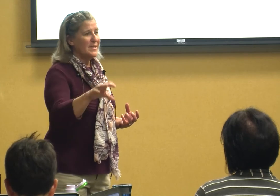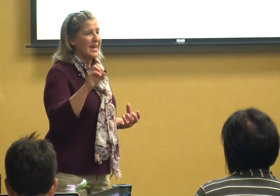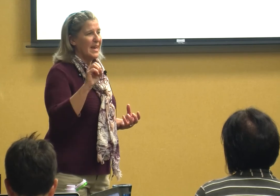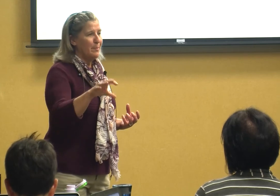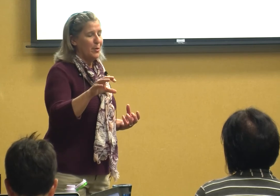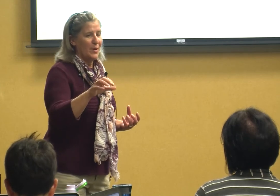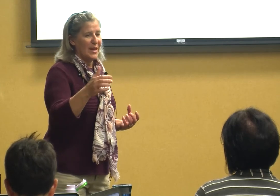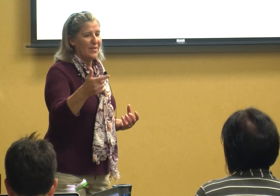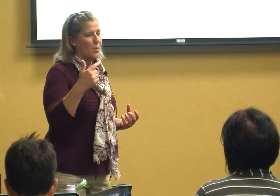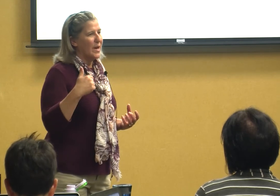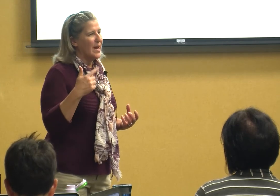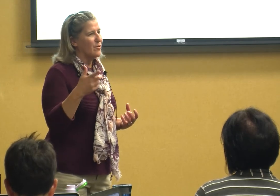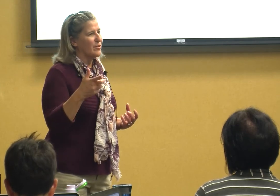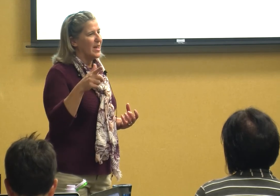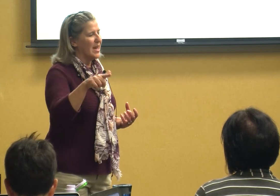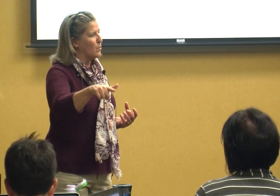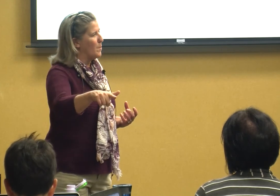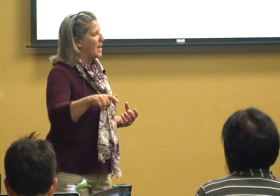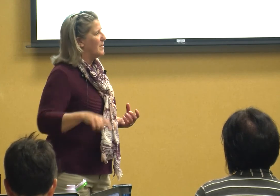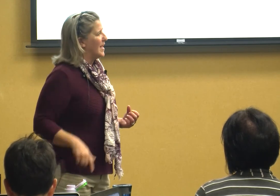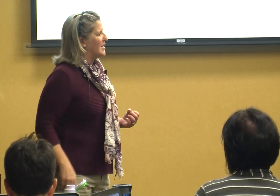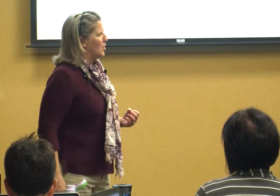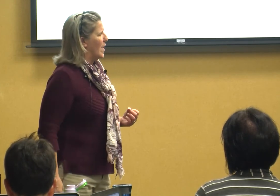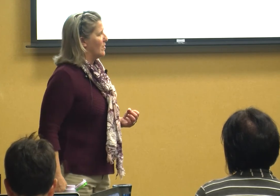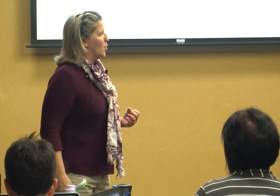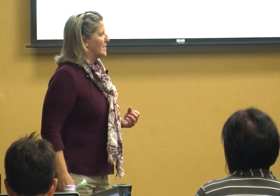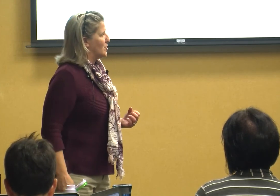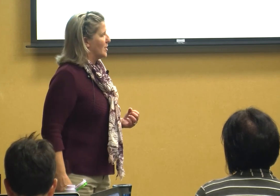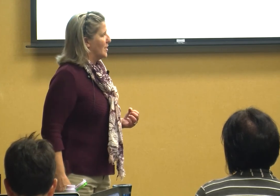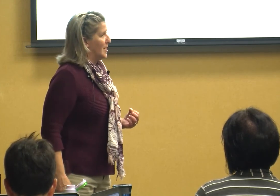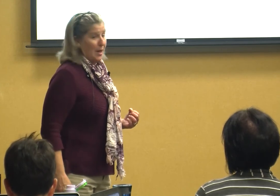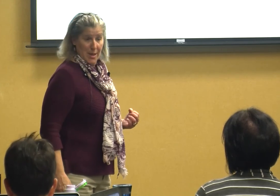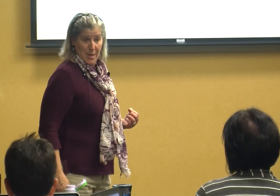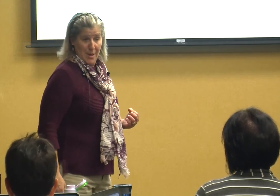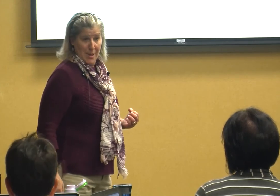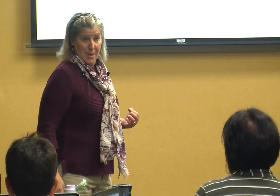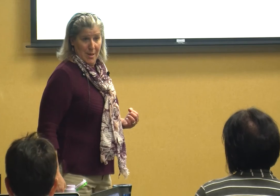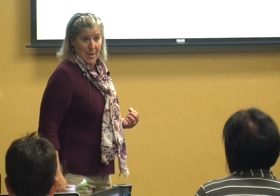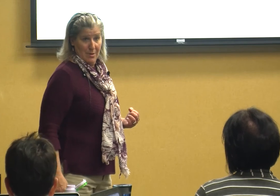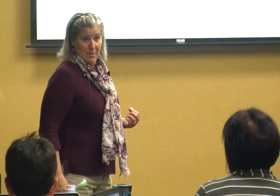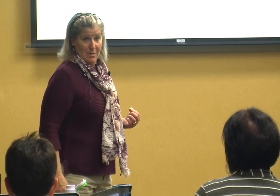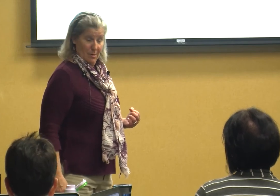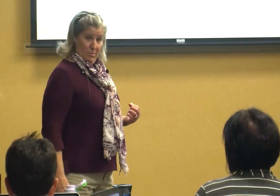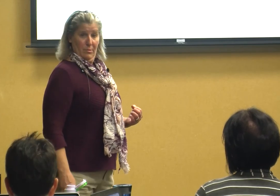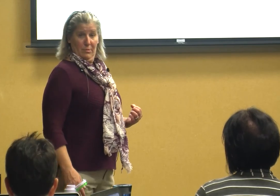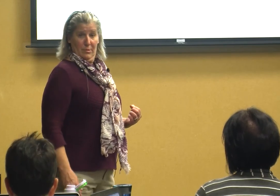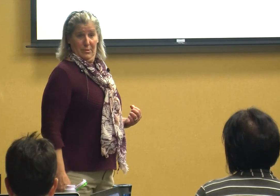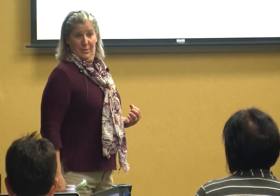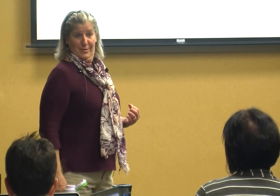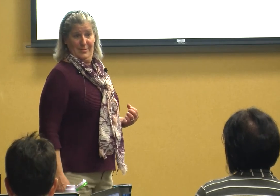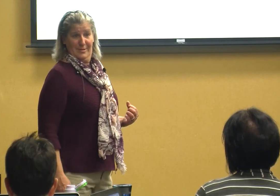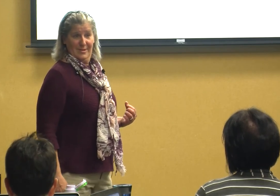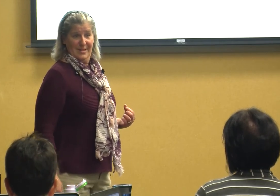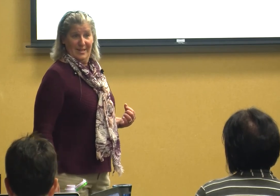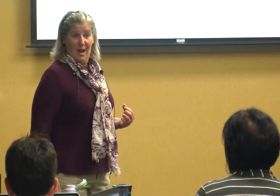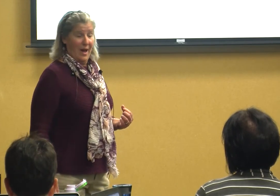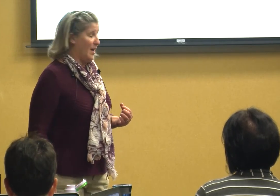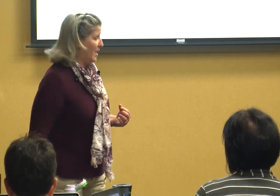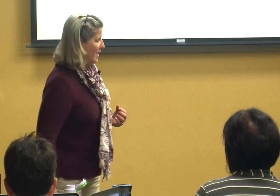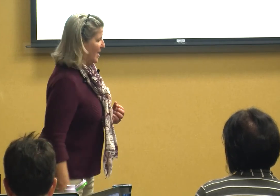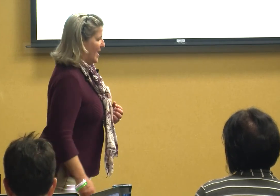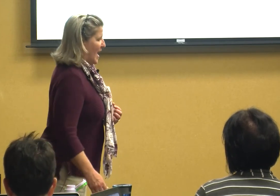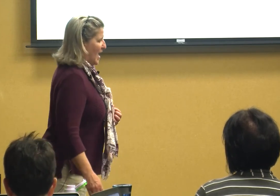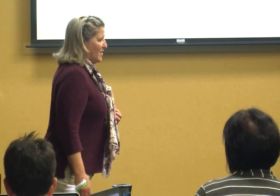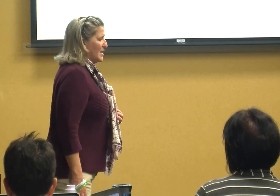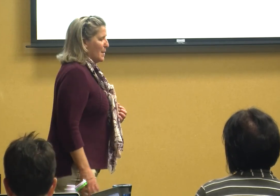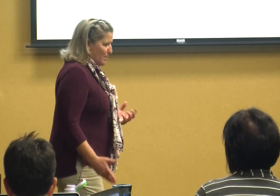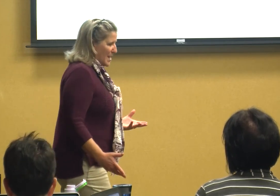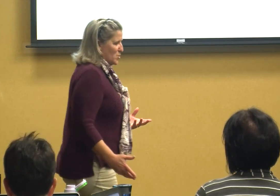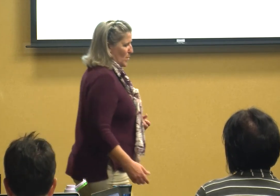inputting that we never think well maybe they do have a question oh yeah and then make choices